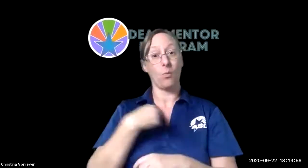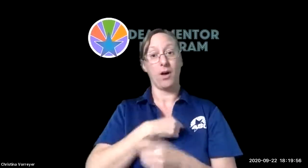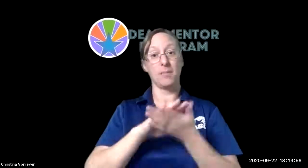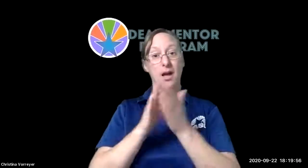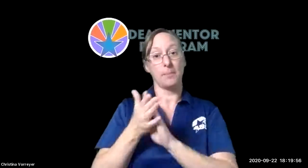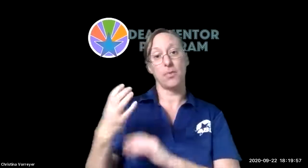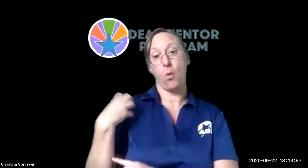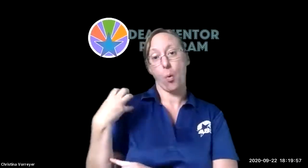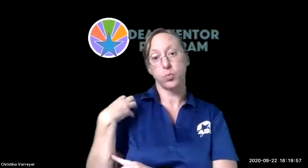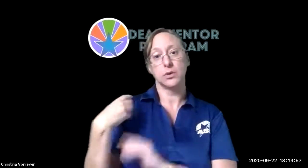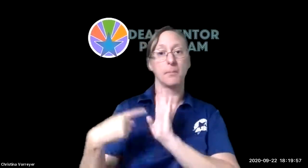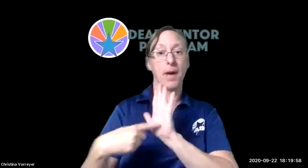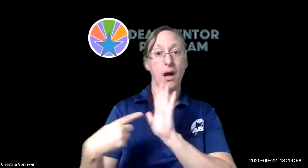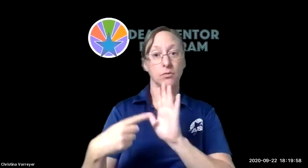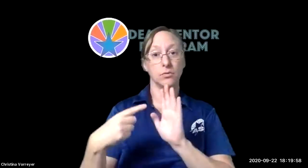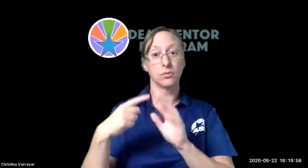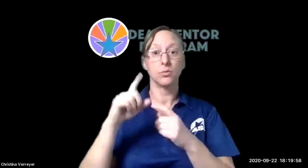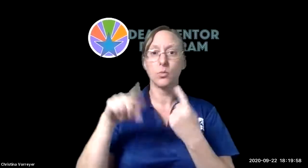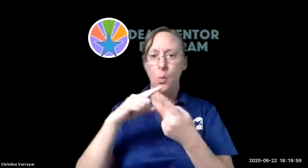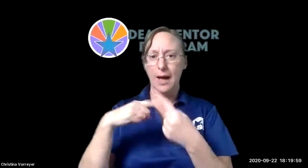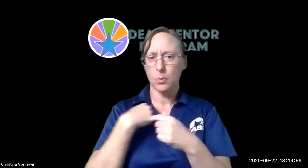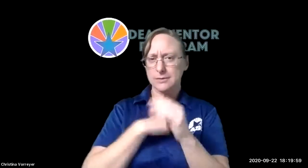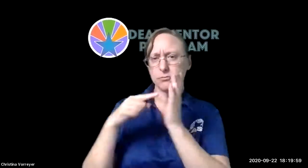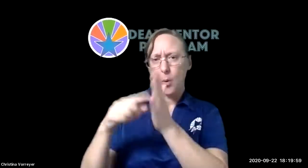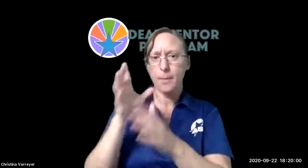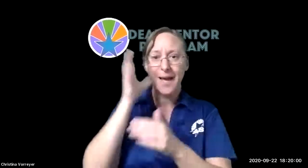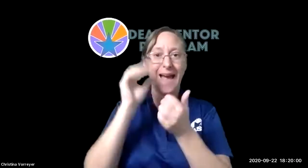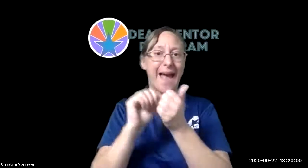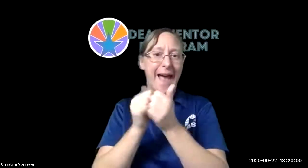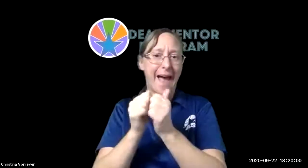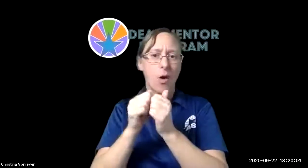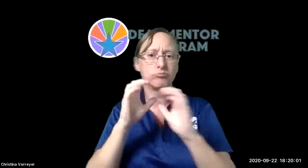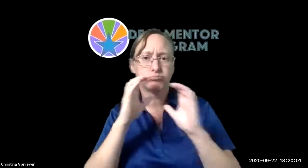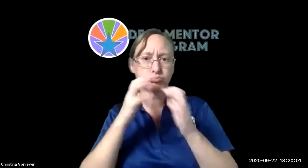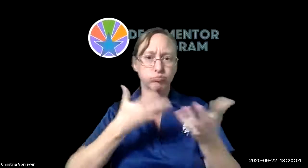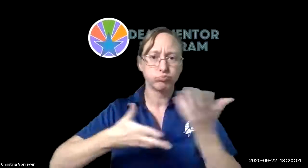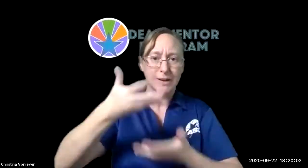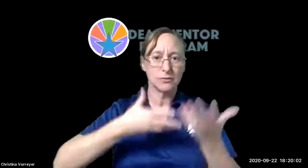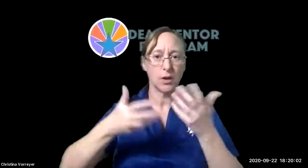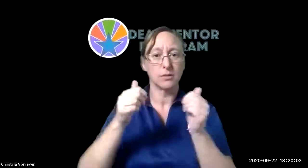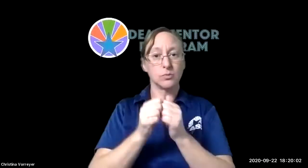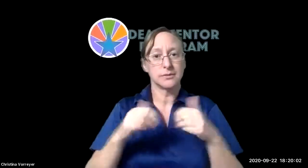instruction to parents we become a coach or a model to